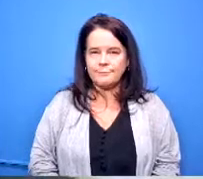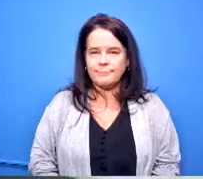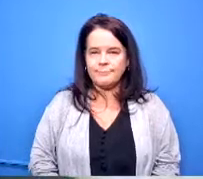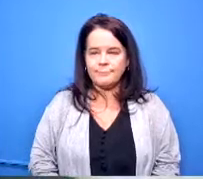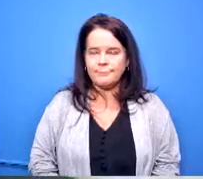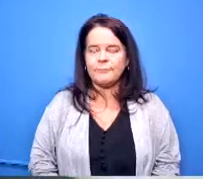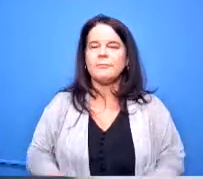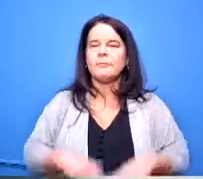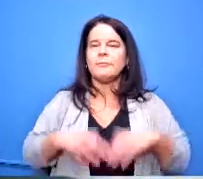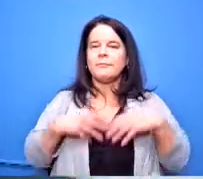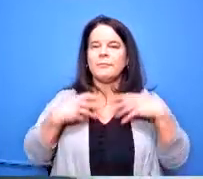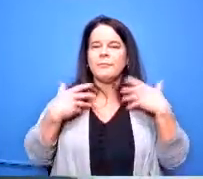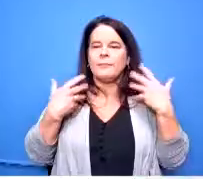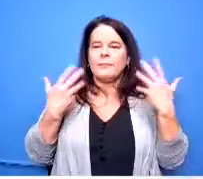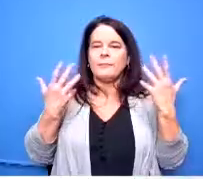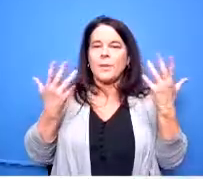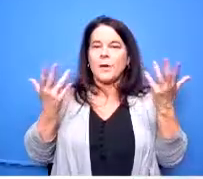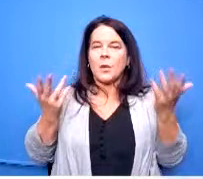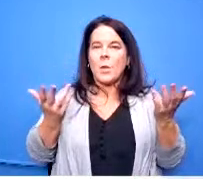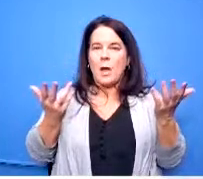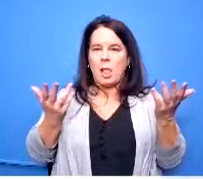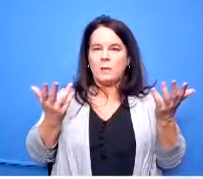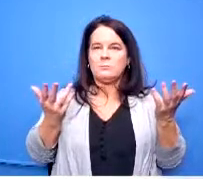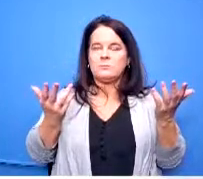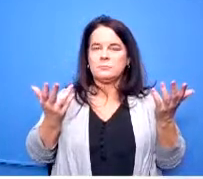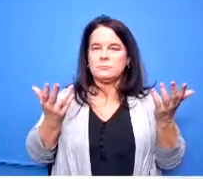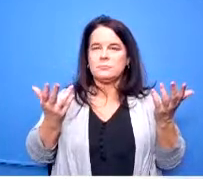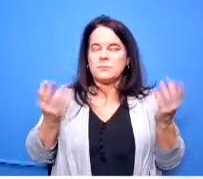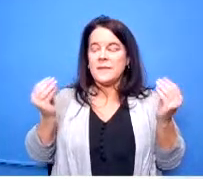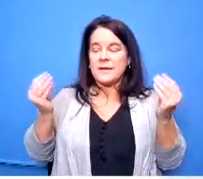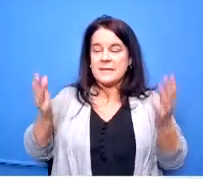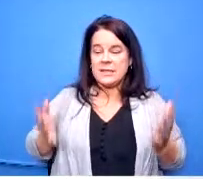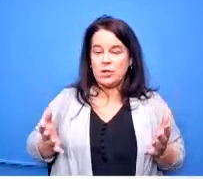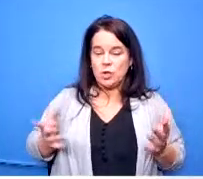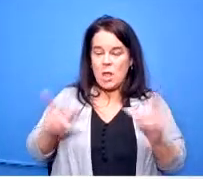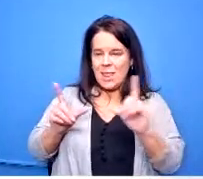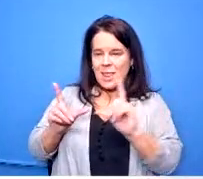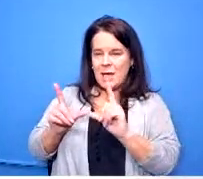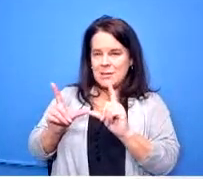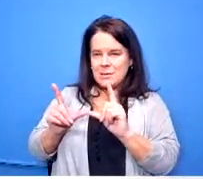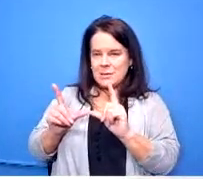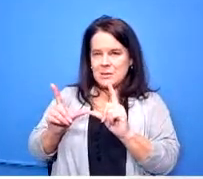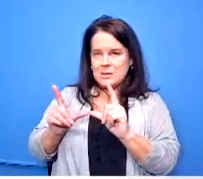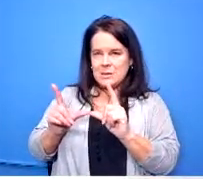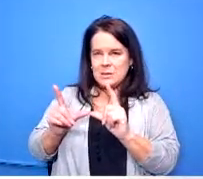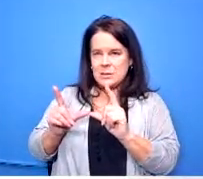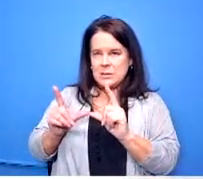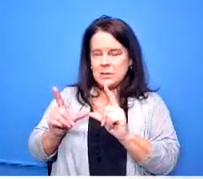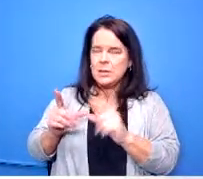well the teachers the the teacher licensure let's say they have a